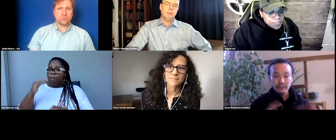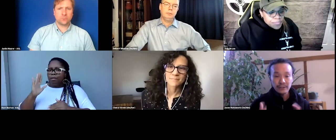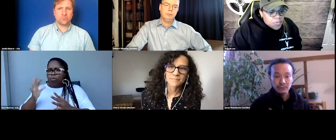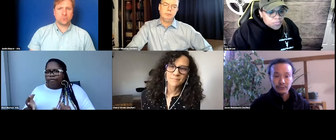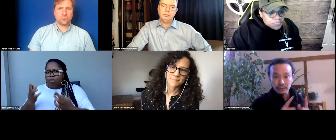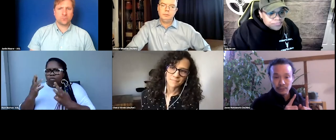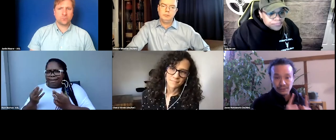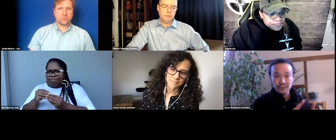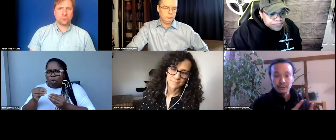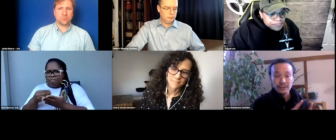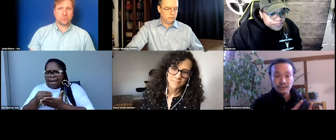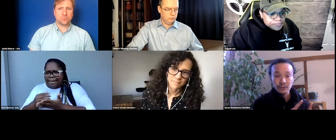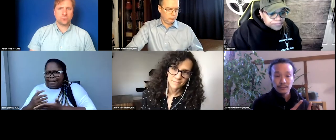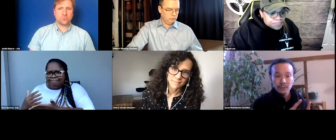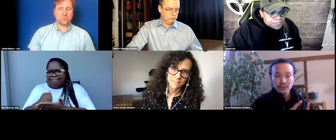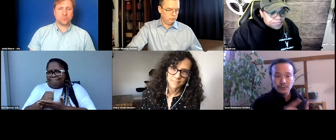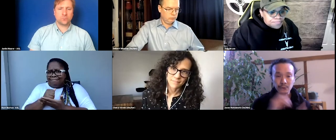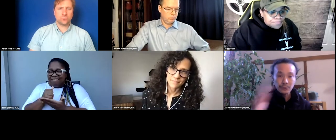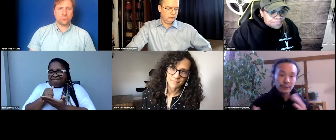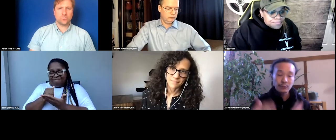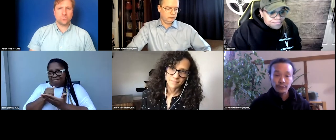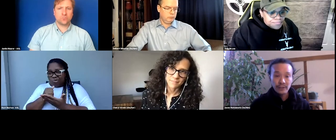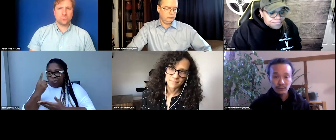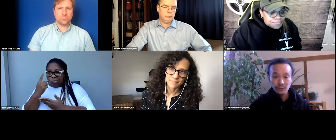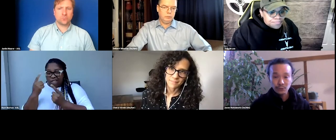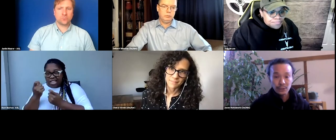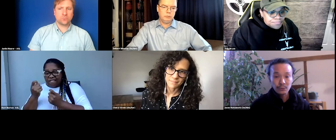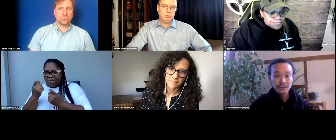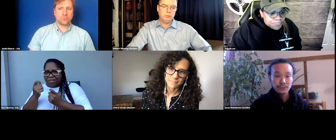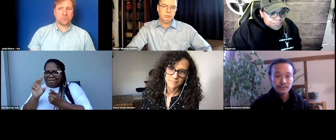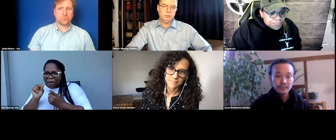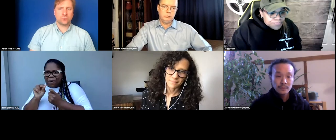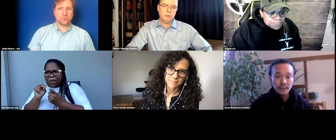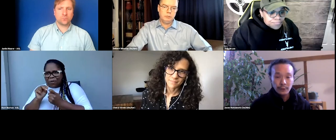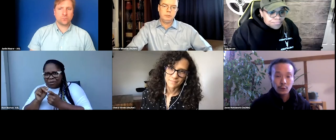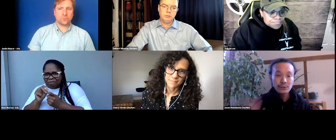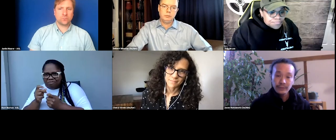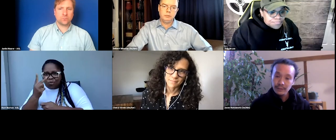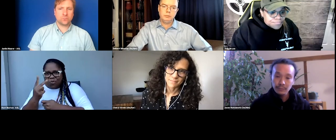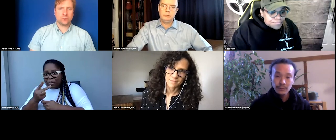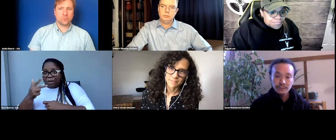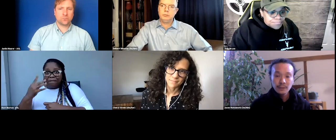of festivals from just a single festival to three or four festivals in 2022. The goals are very simple.